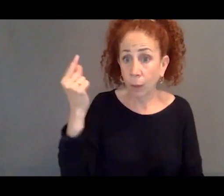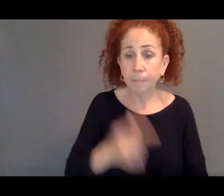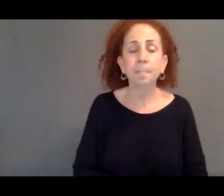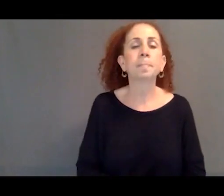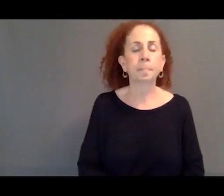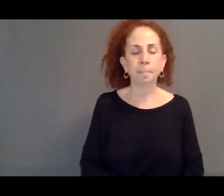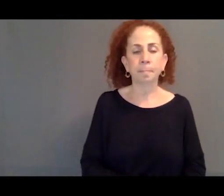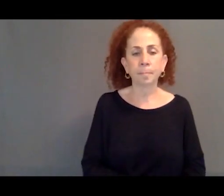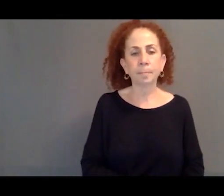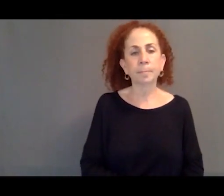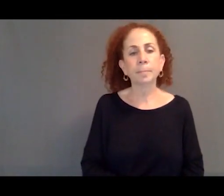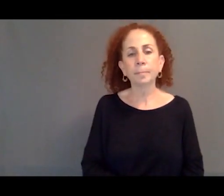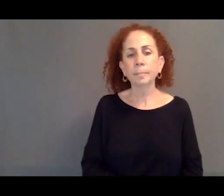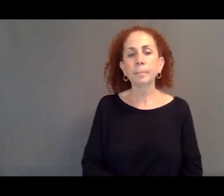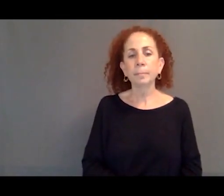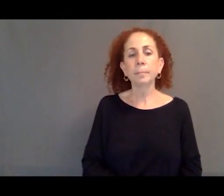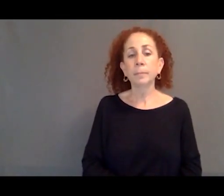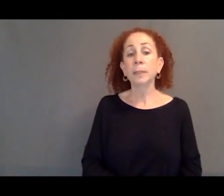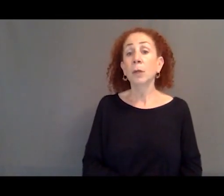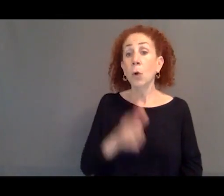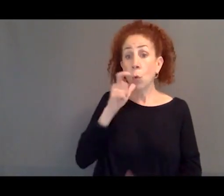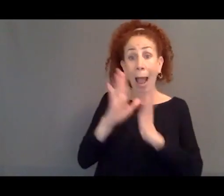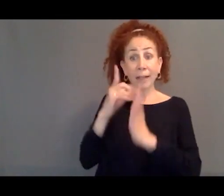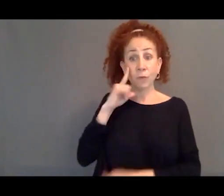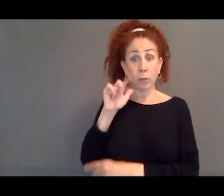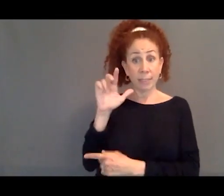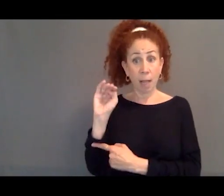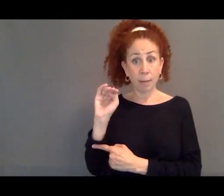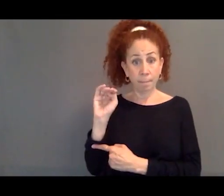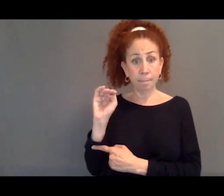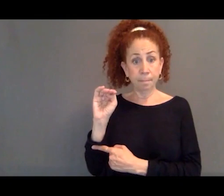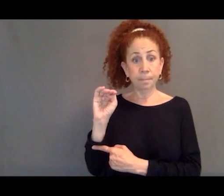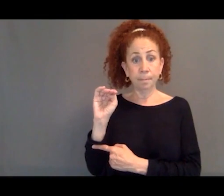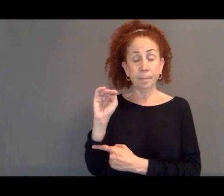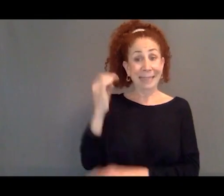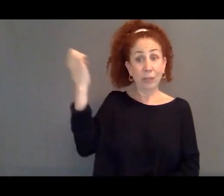So the numbers of asylum seekers has declined in Europe